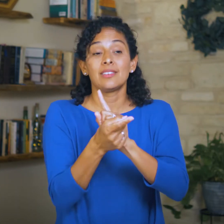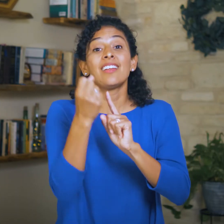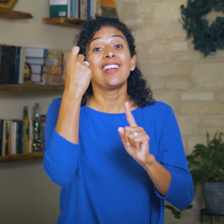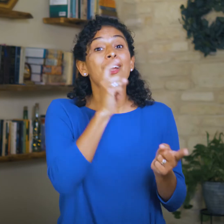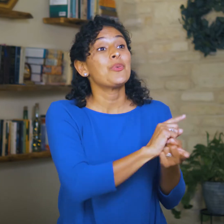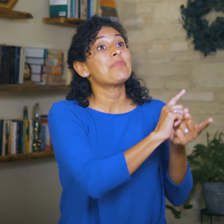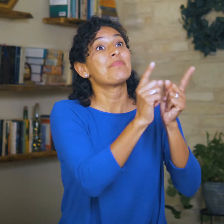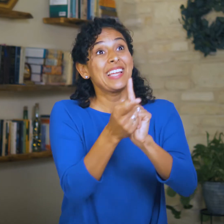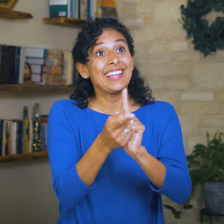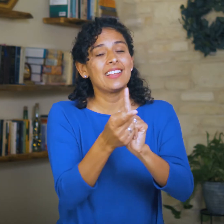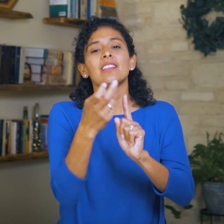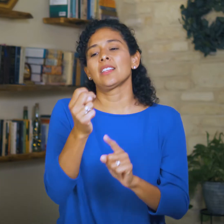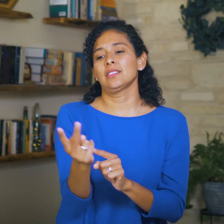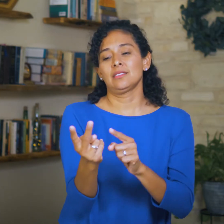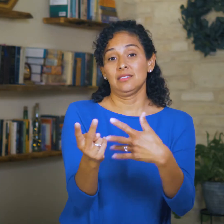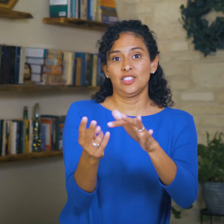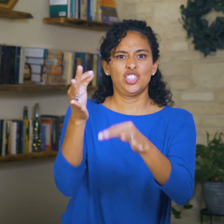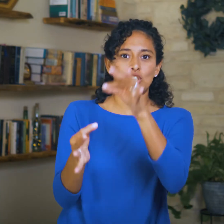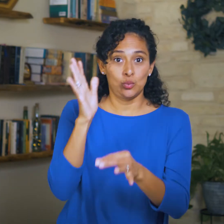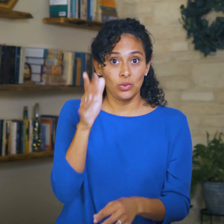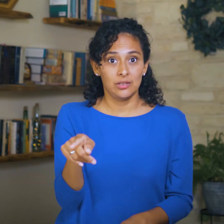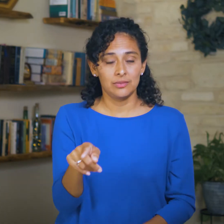but then they’ll be judged.